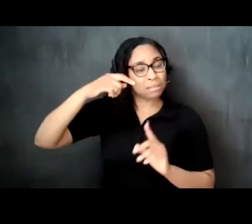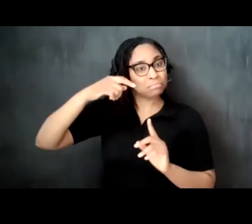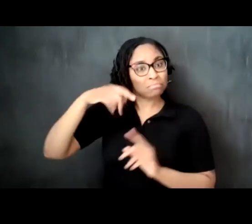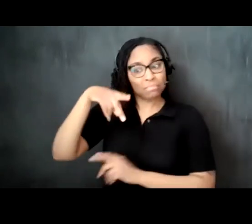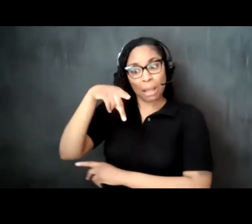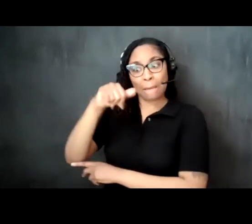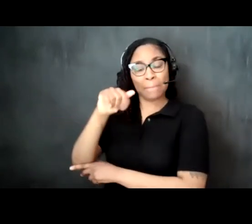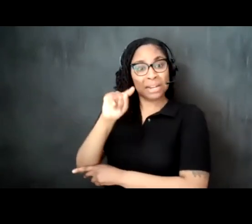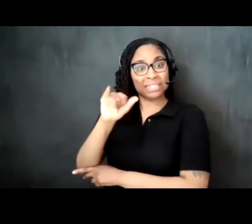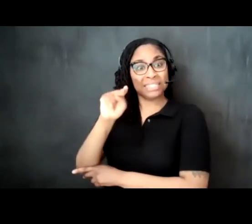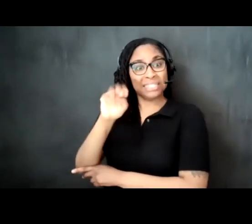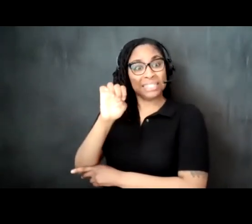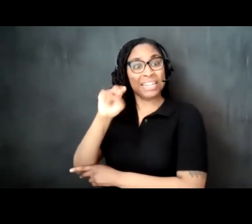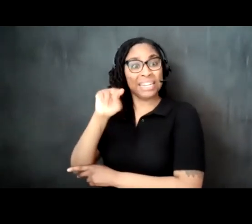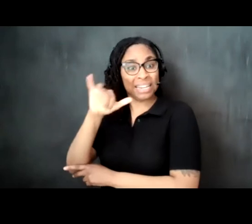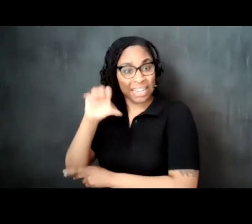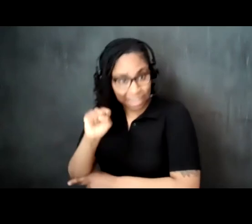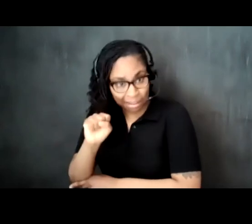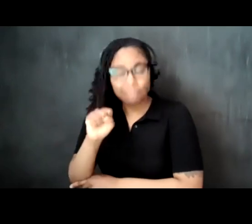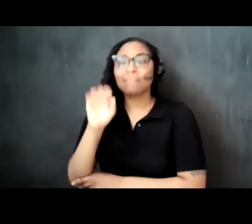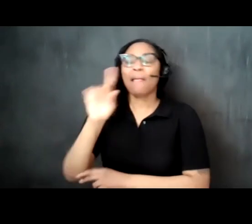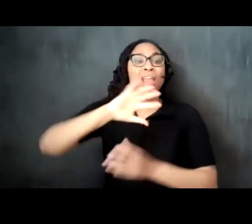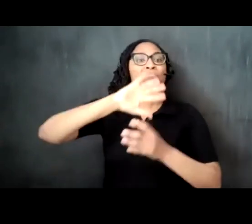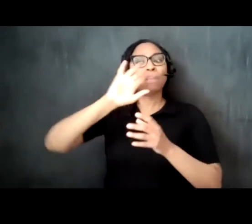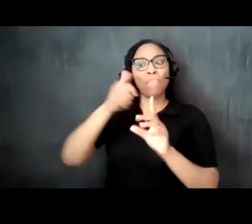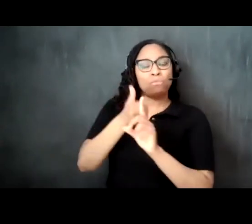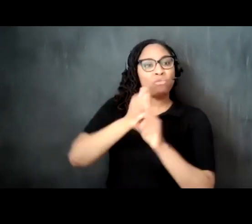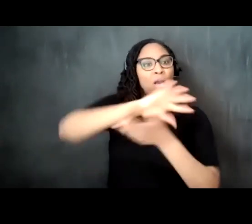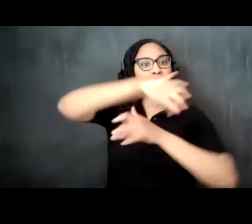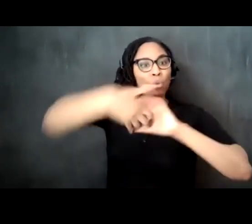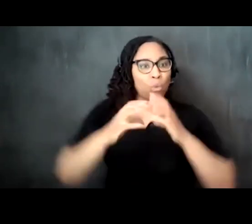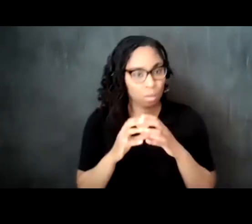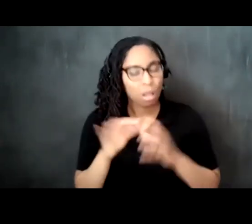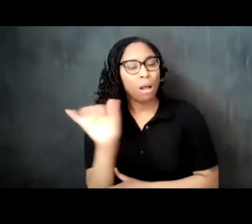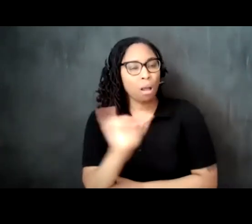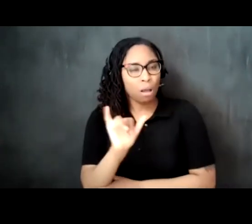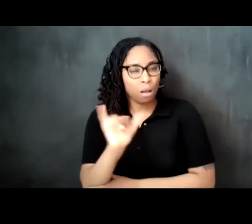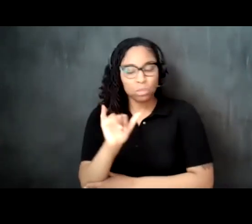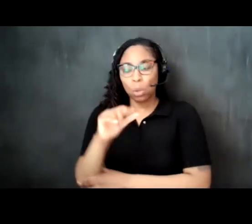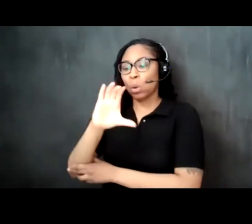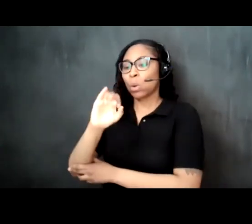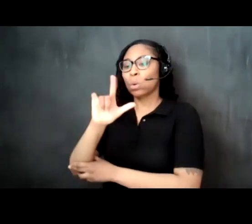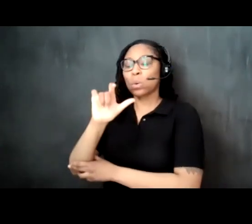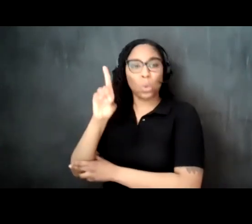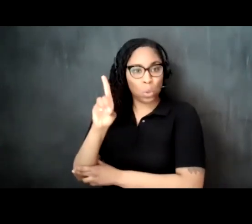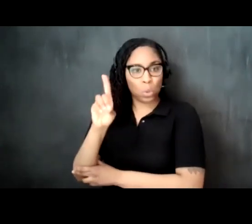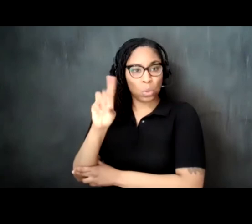theological movements of the global south and cold war era un politics webb's writing appears